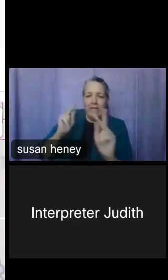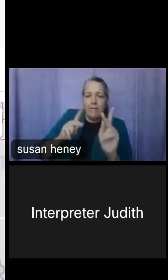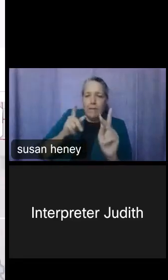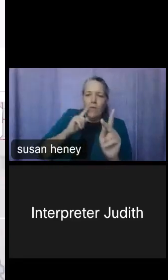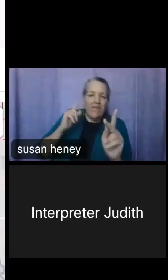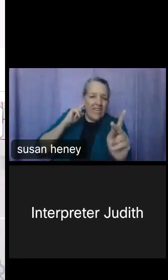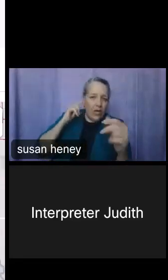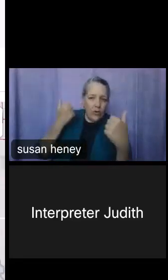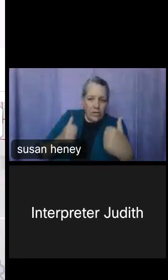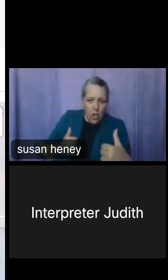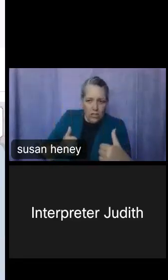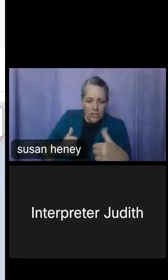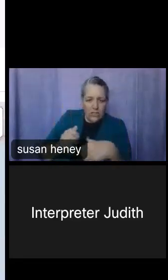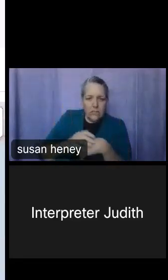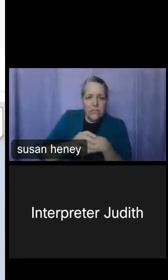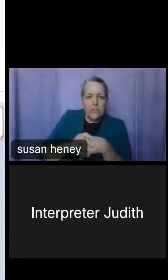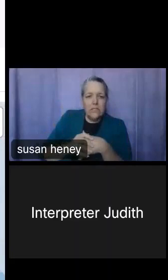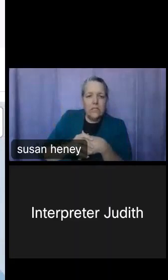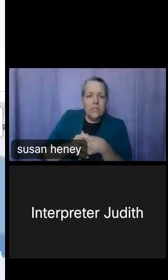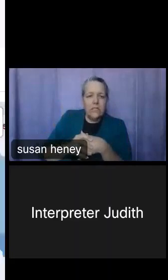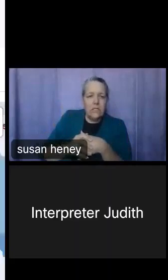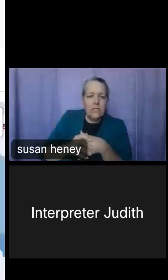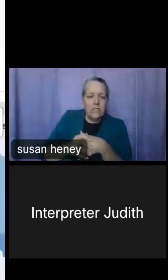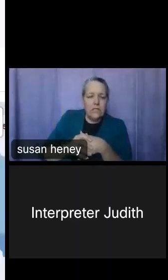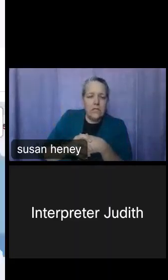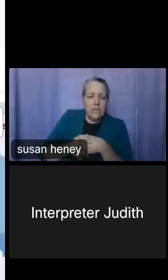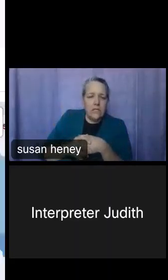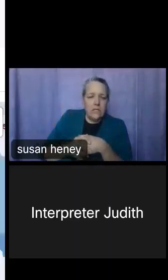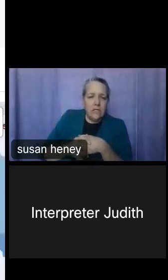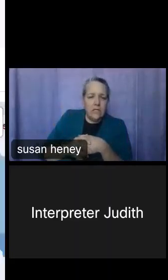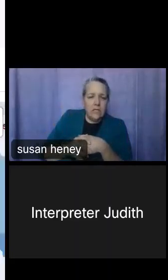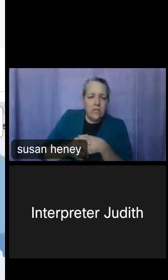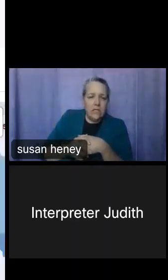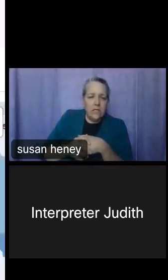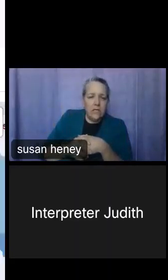difficulty, and so I'm going to click and zoom in a little bit better, or you can also